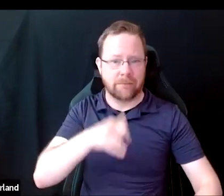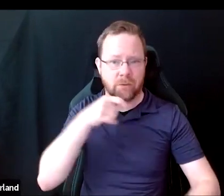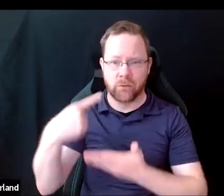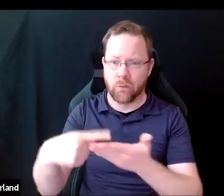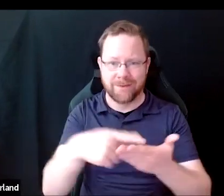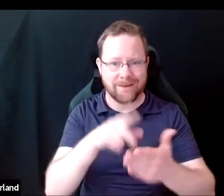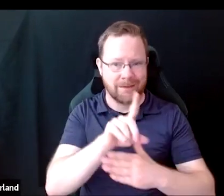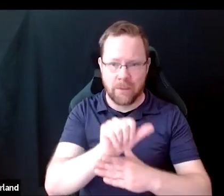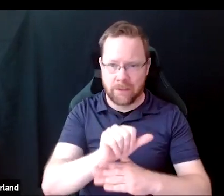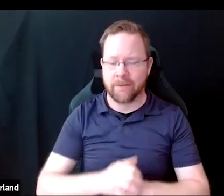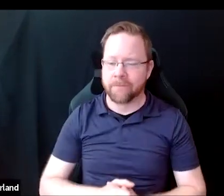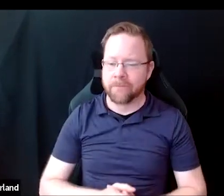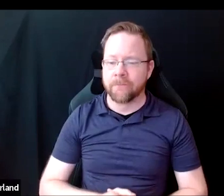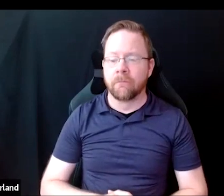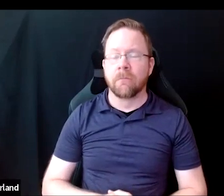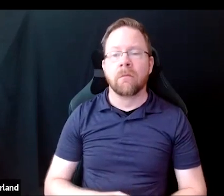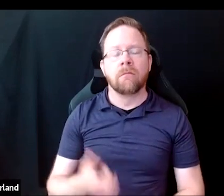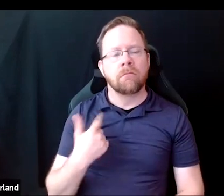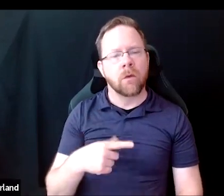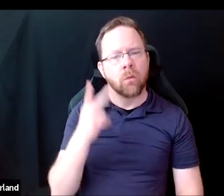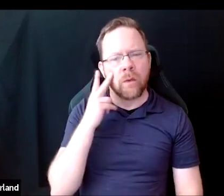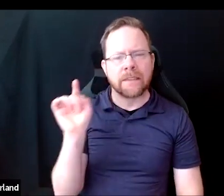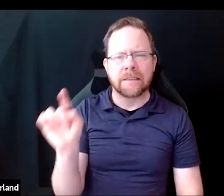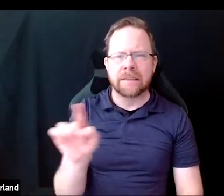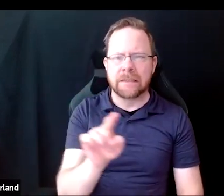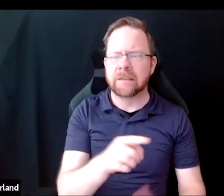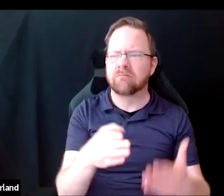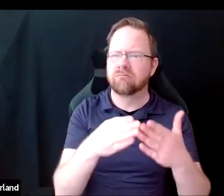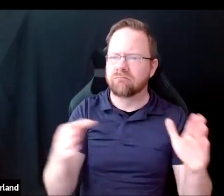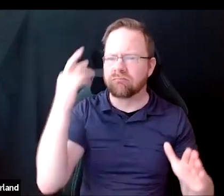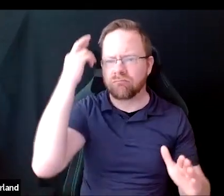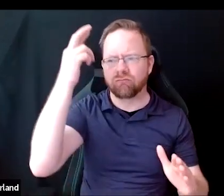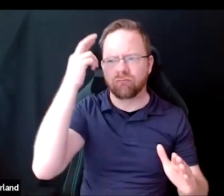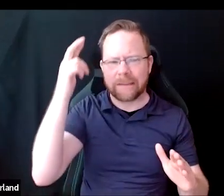We also see a number of broader reasons for this underrepresentation.